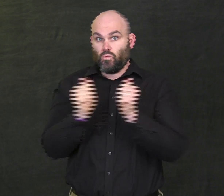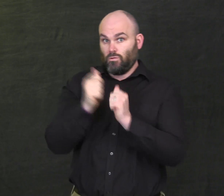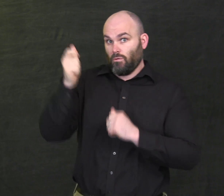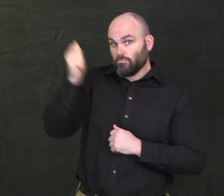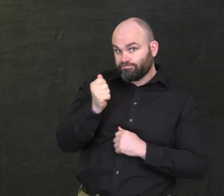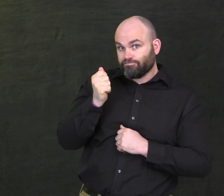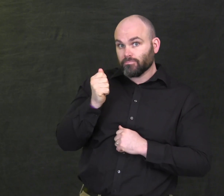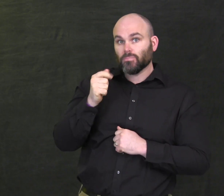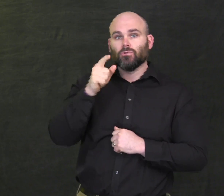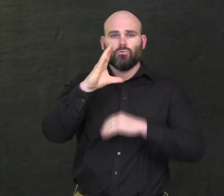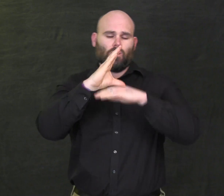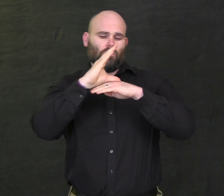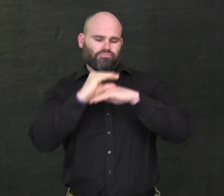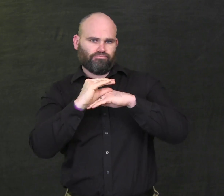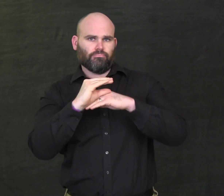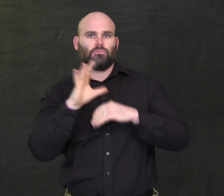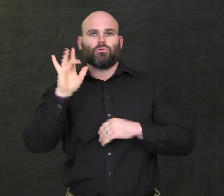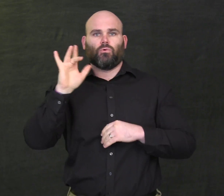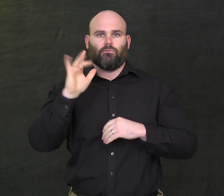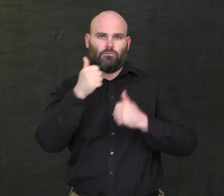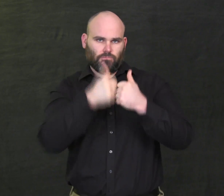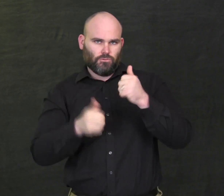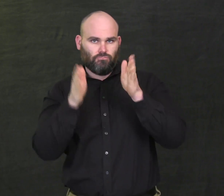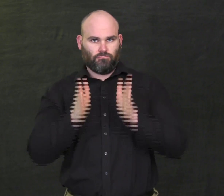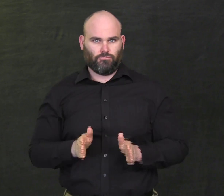Cost with scholarship is $25/participant.